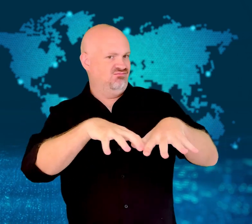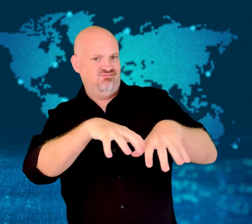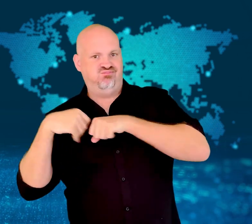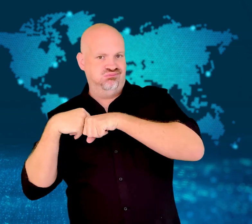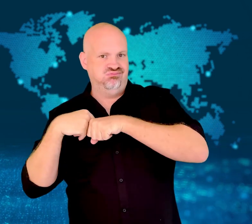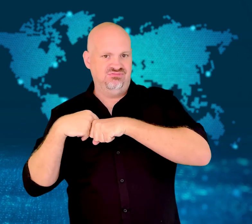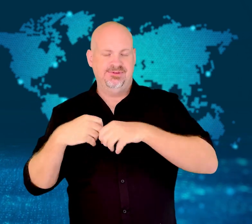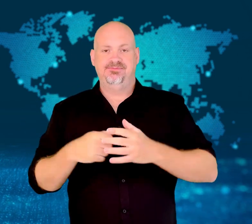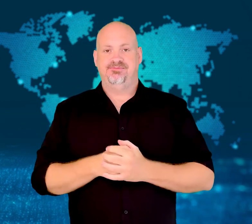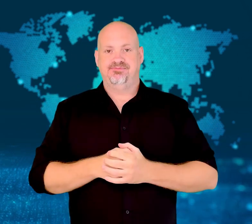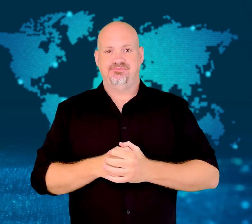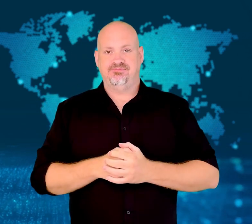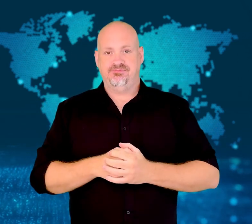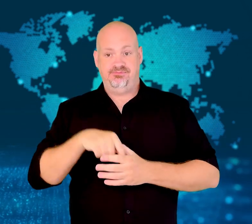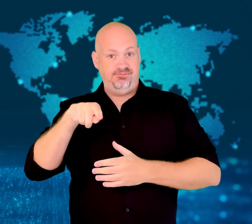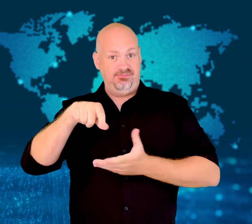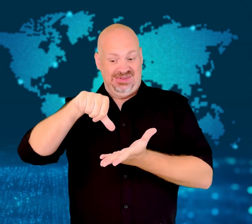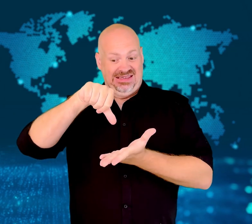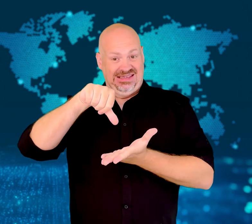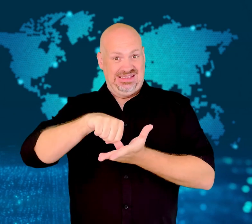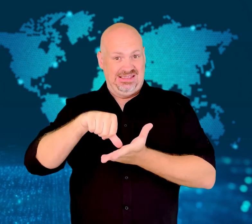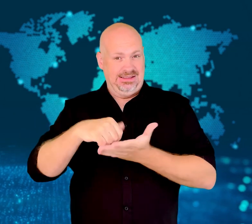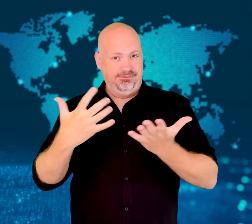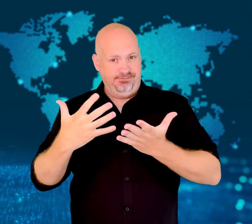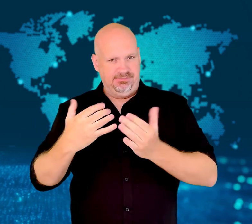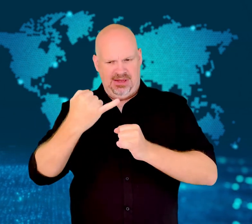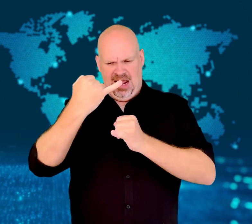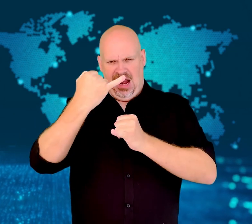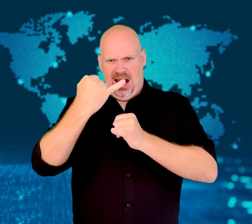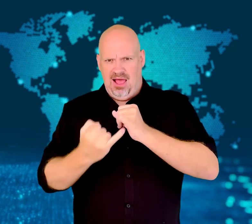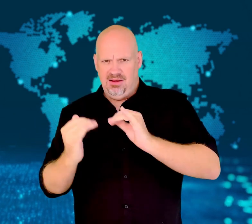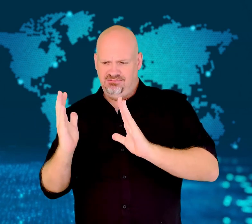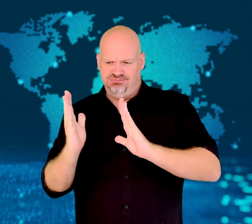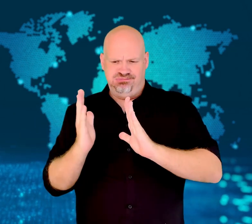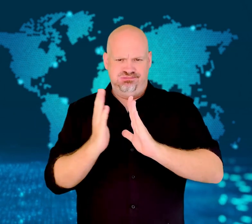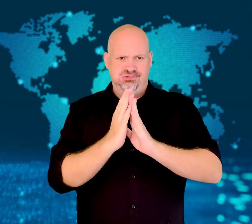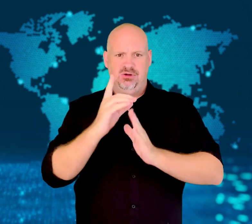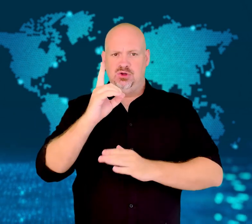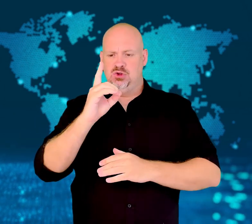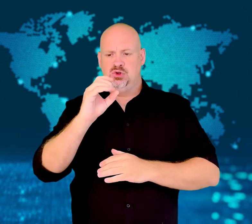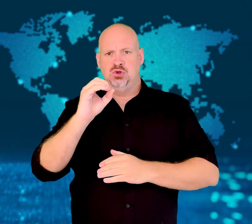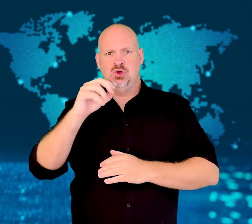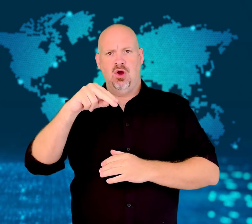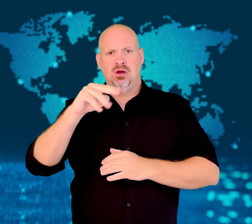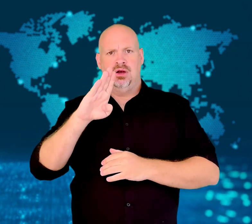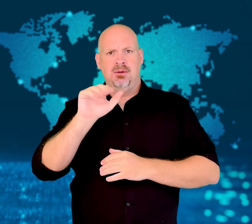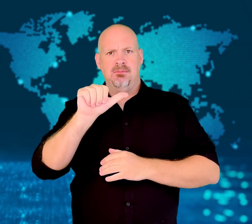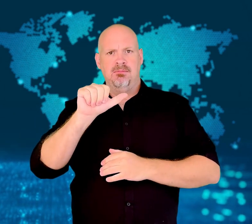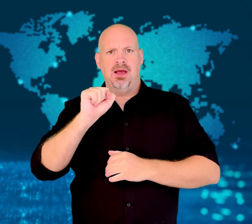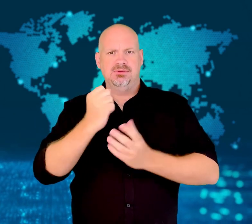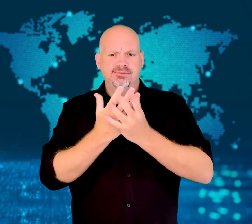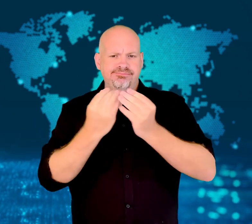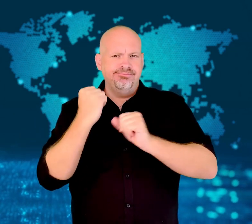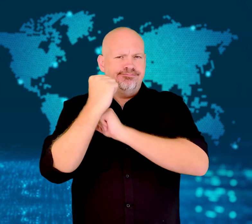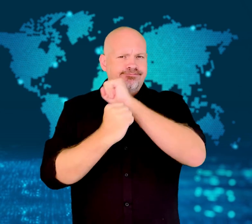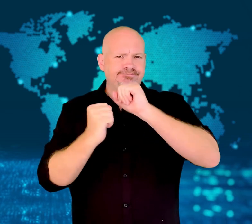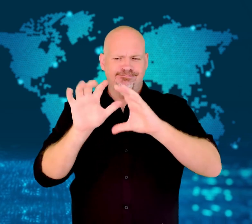but Russia claimed that they have now taken the city.